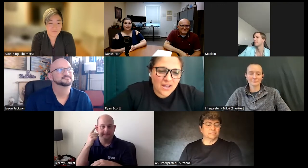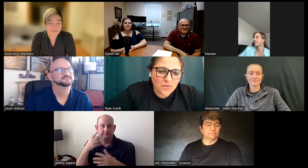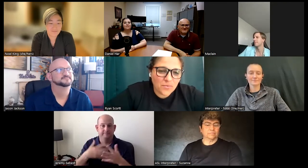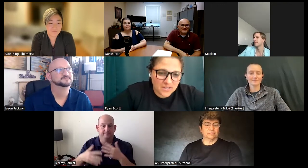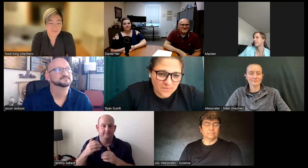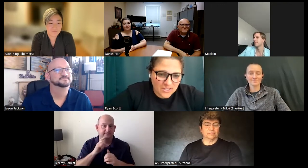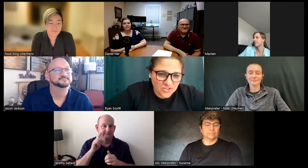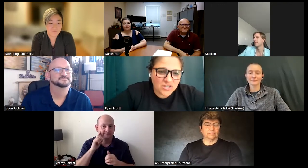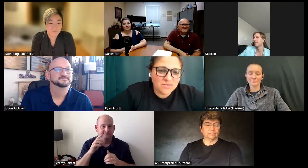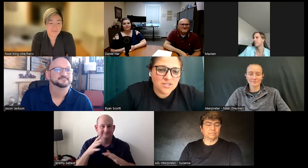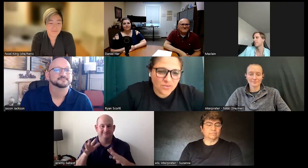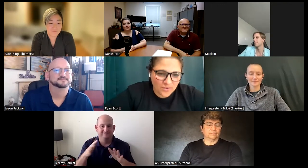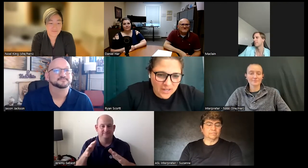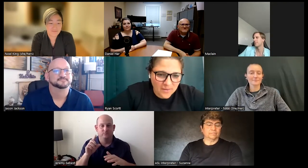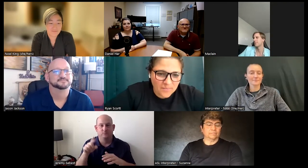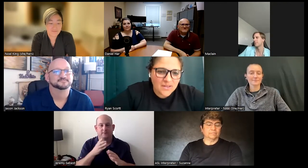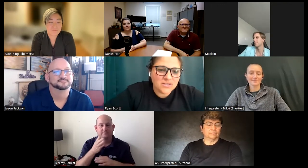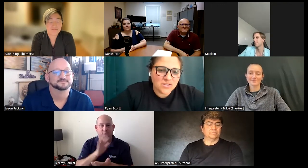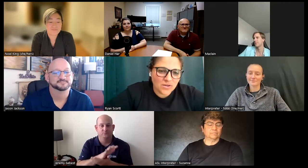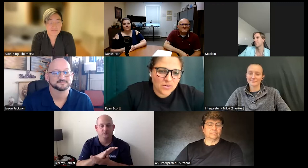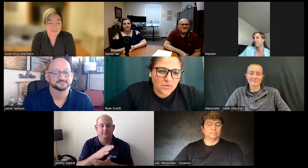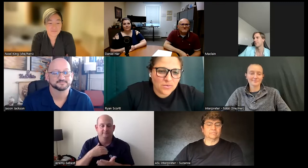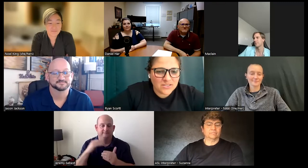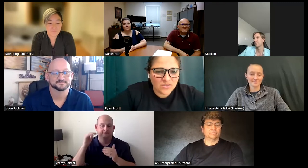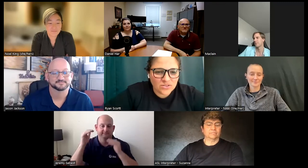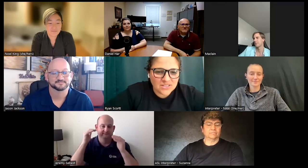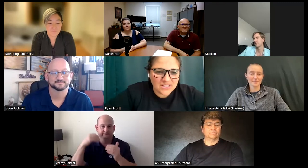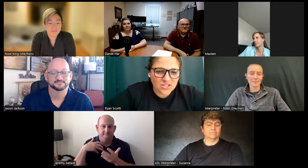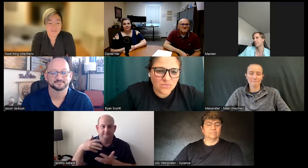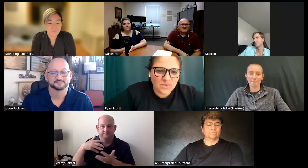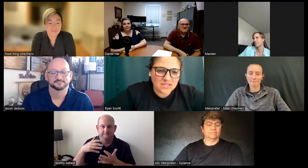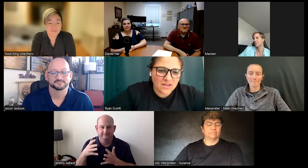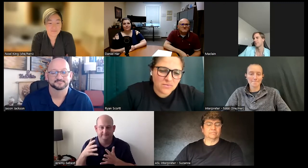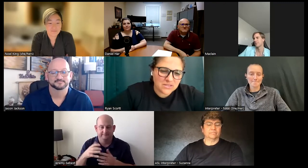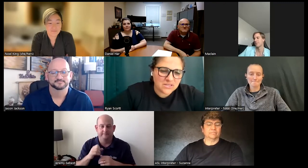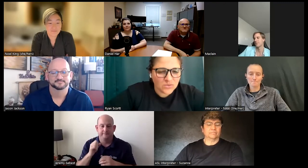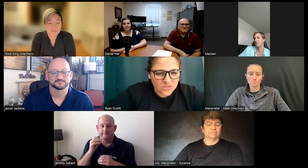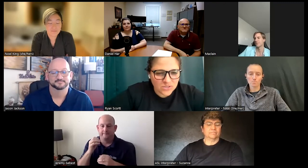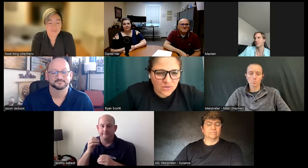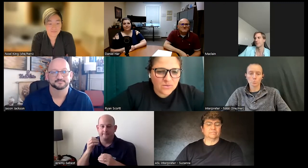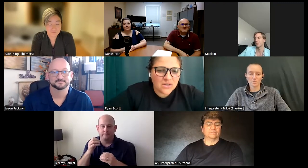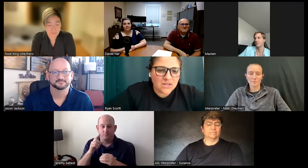I was mainstreamed growing up so my socialization with deaf was so so